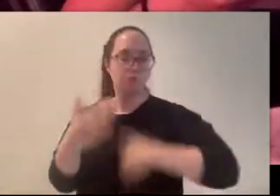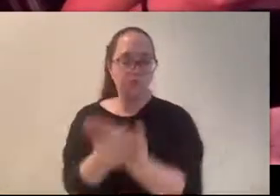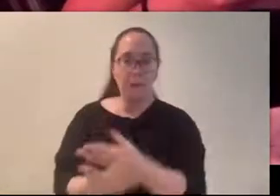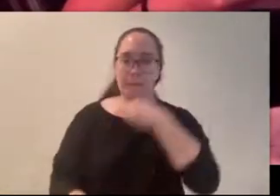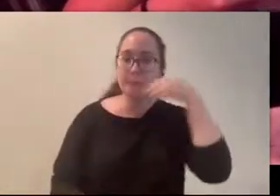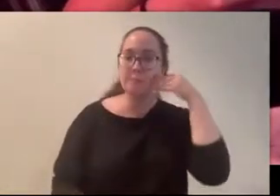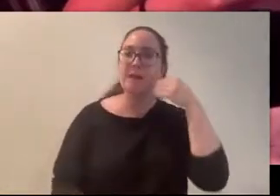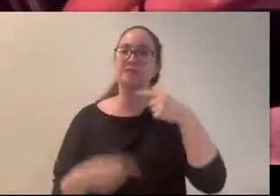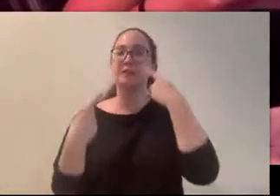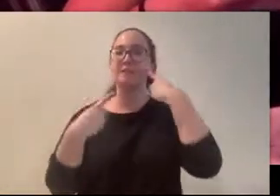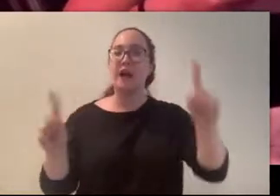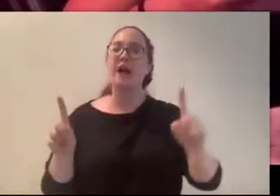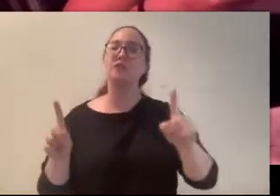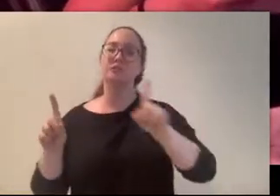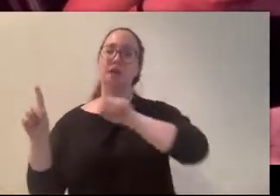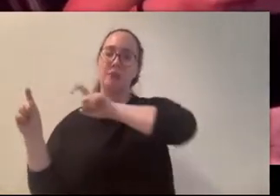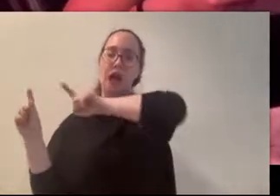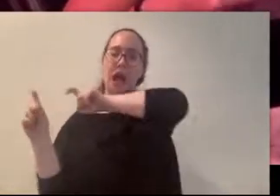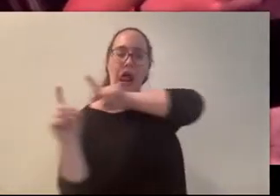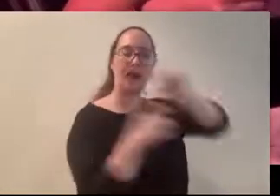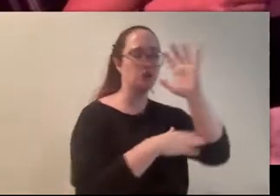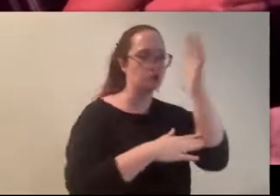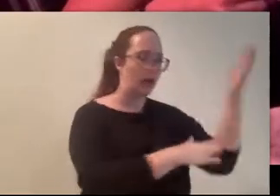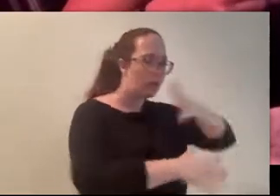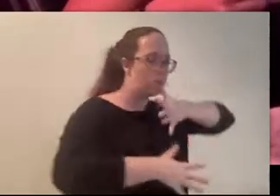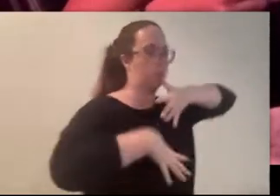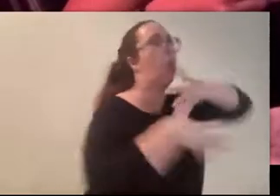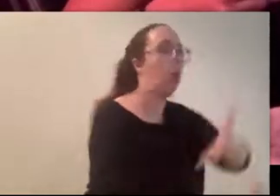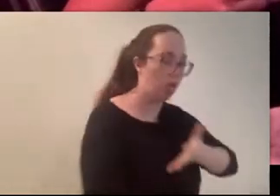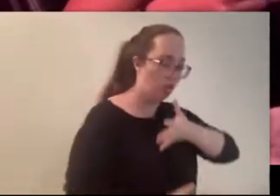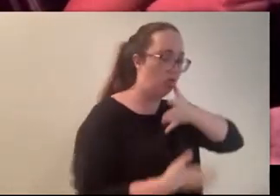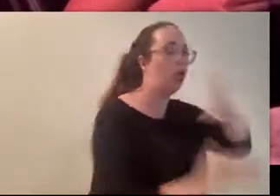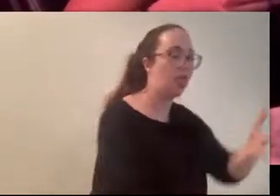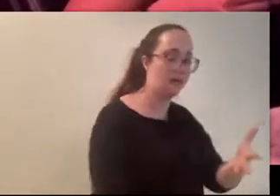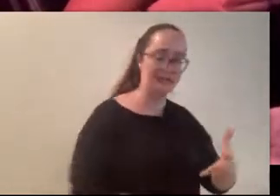on the side of the house and vomited. Stefi claims she didn’t hear or see